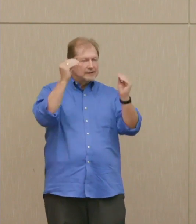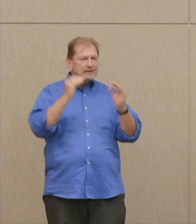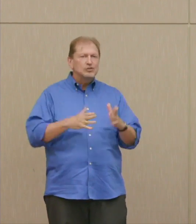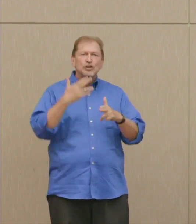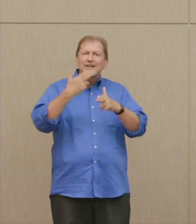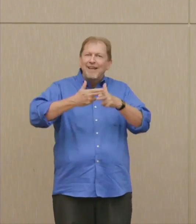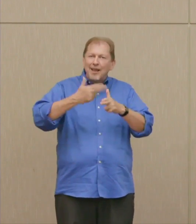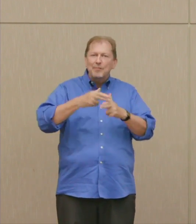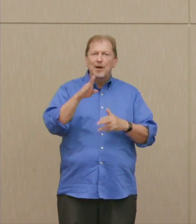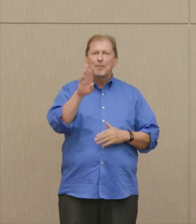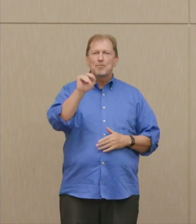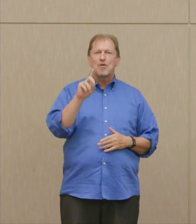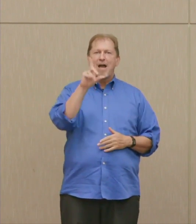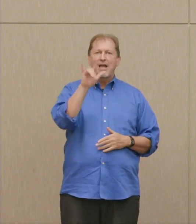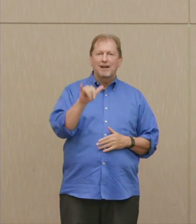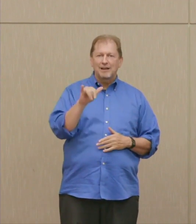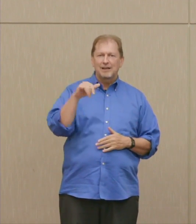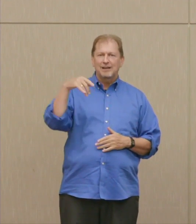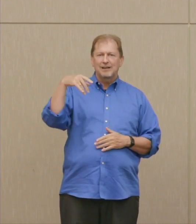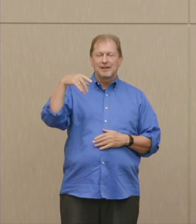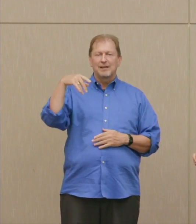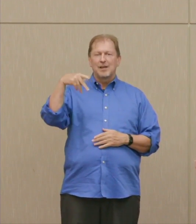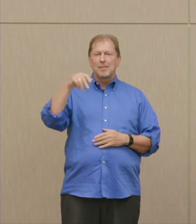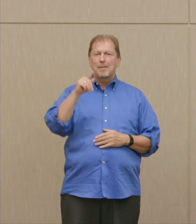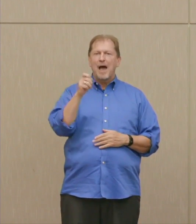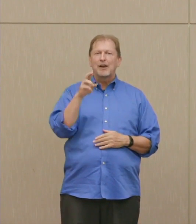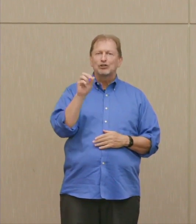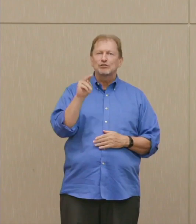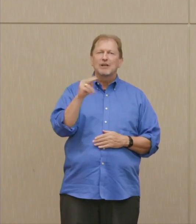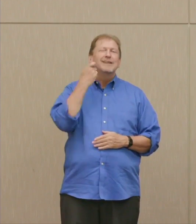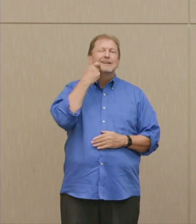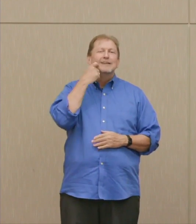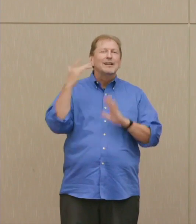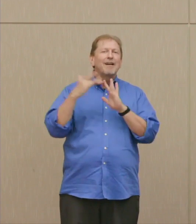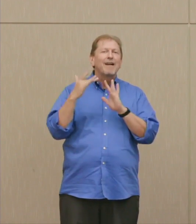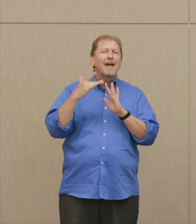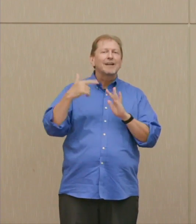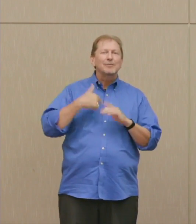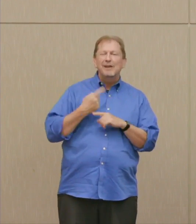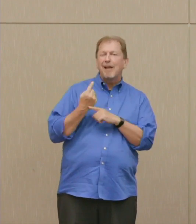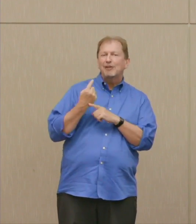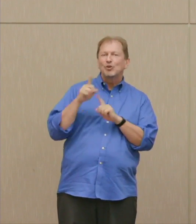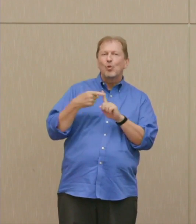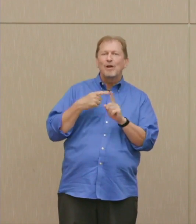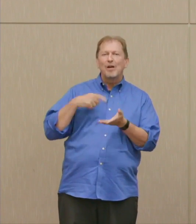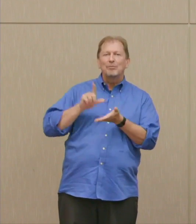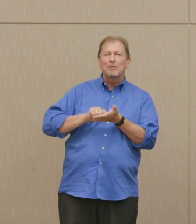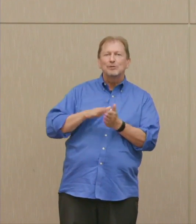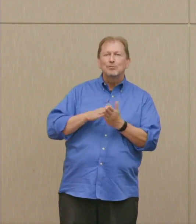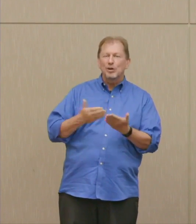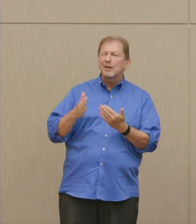who just got in touch with me last year when my book came out because I mentioned him.